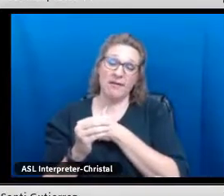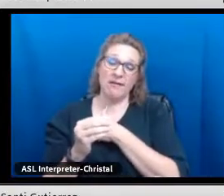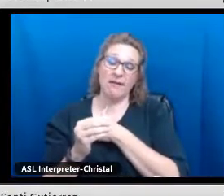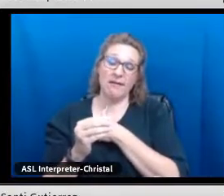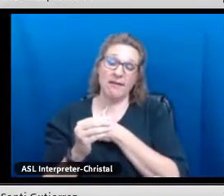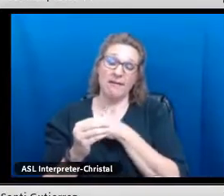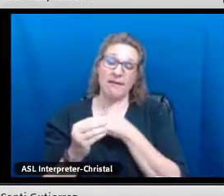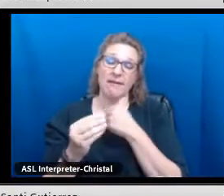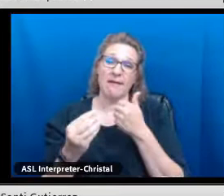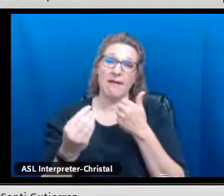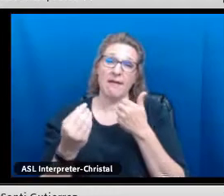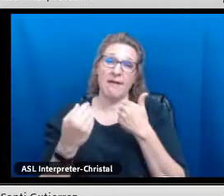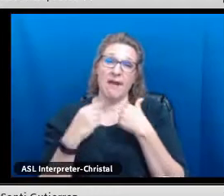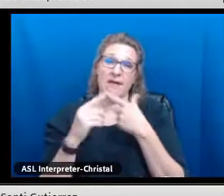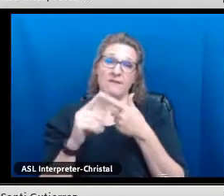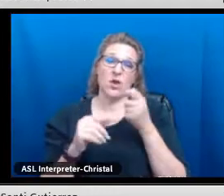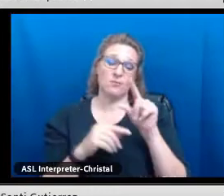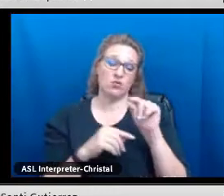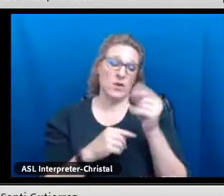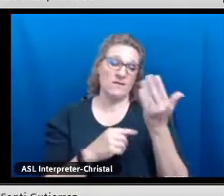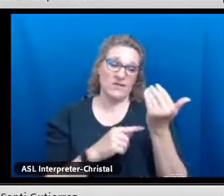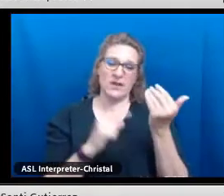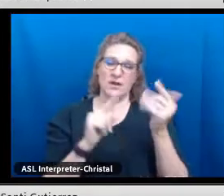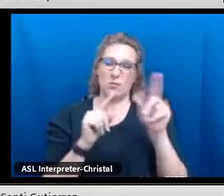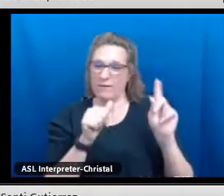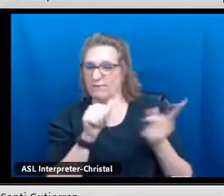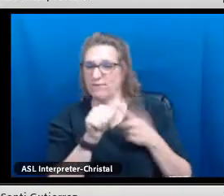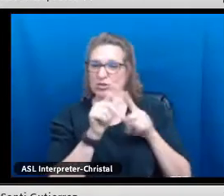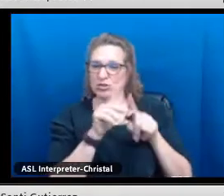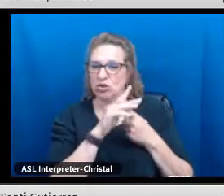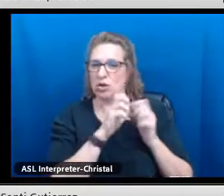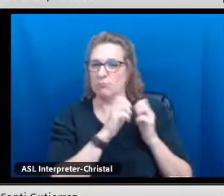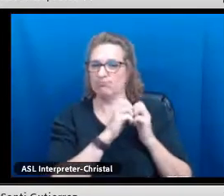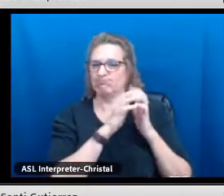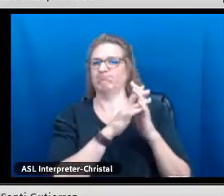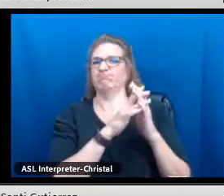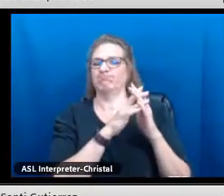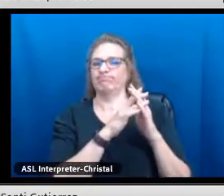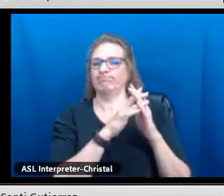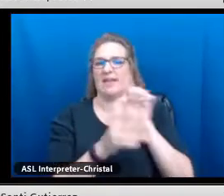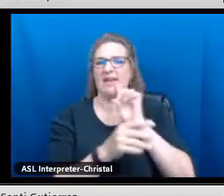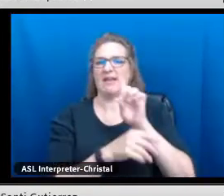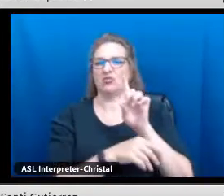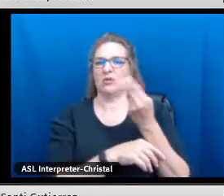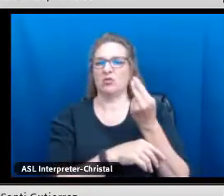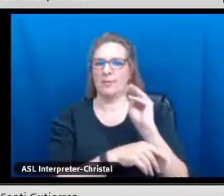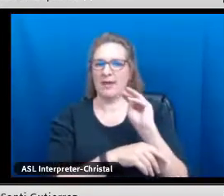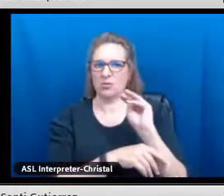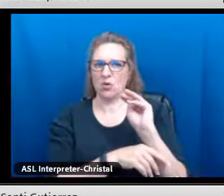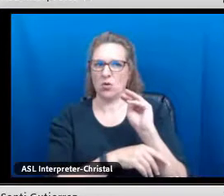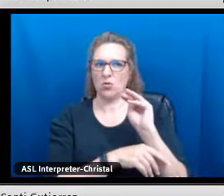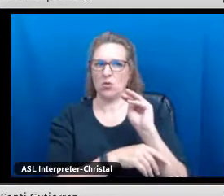These are the numbers that we've come across from 2015 when we first started implementing